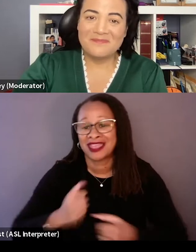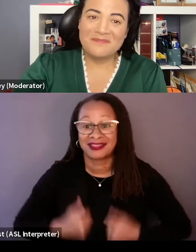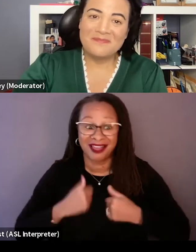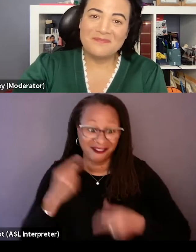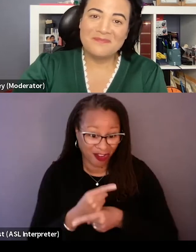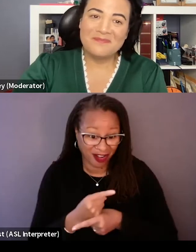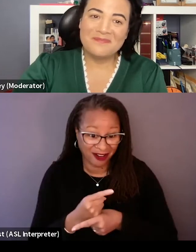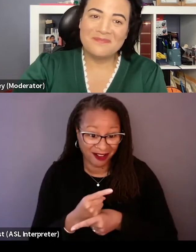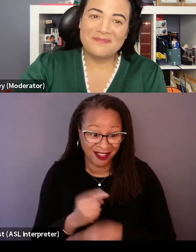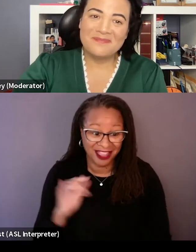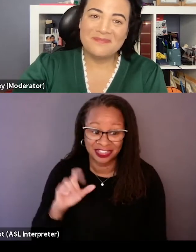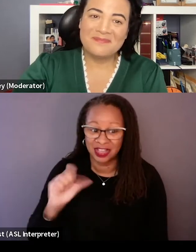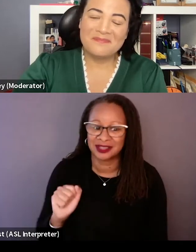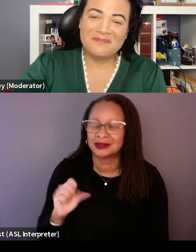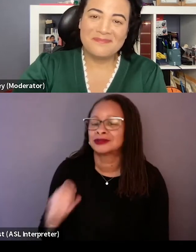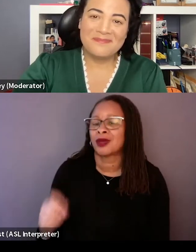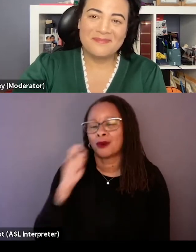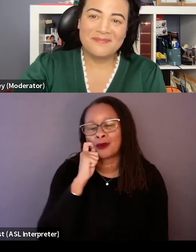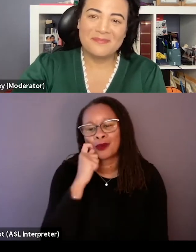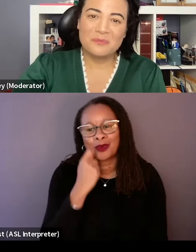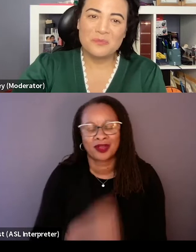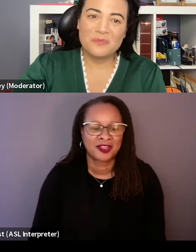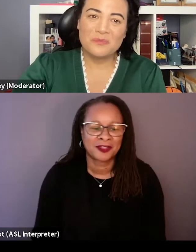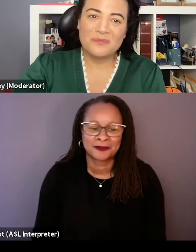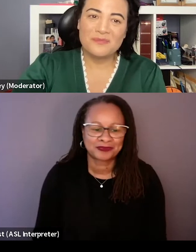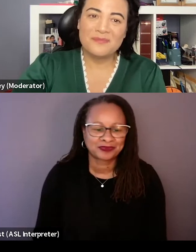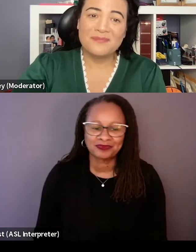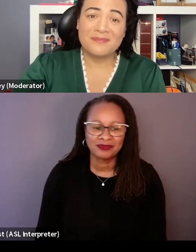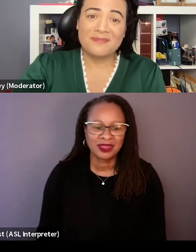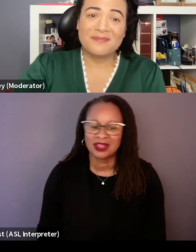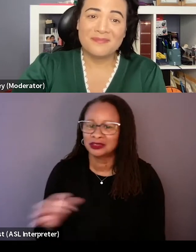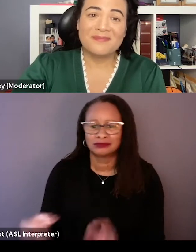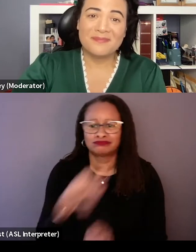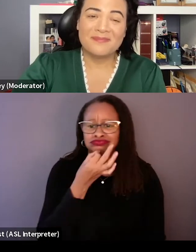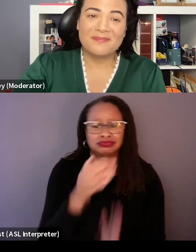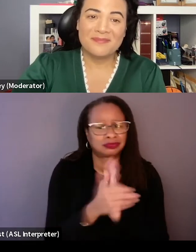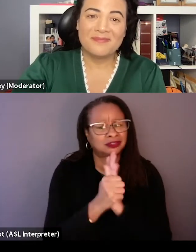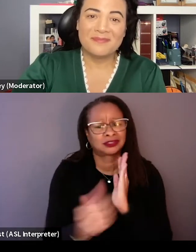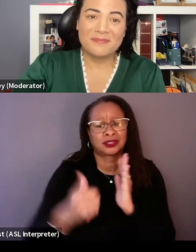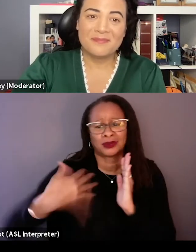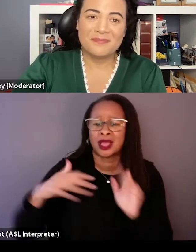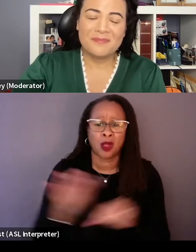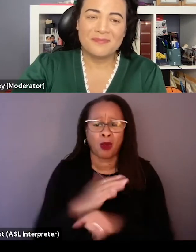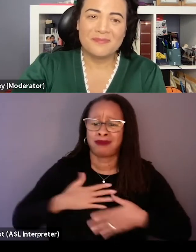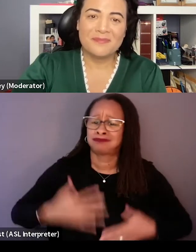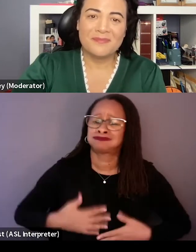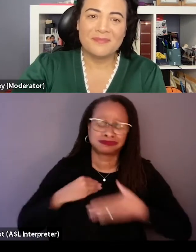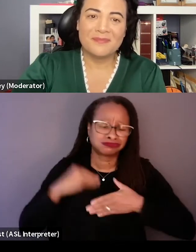It's so cool. She just like put, I don't know, she's such a pro and she put her so whole self into it and she had, I'm like a super fan too,